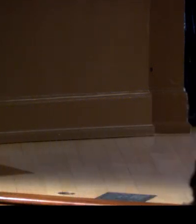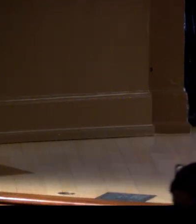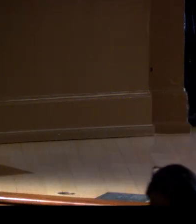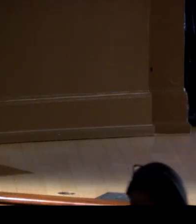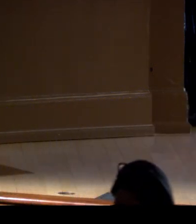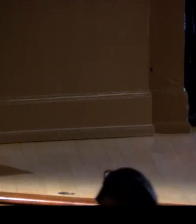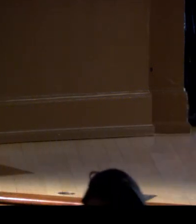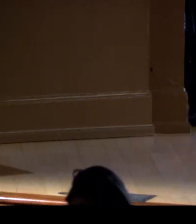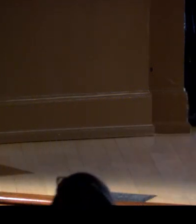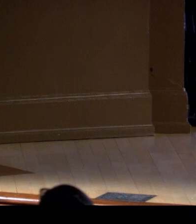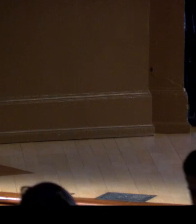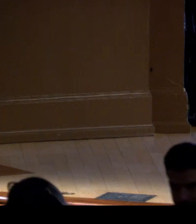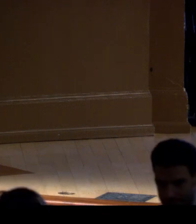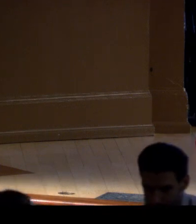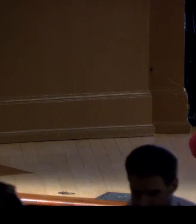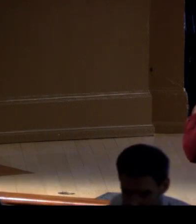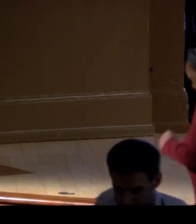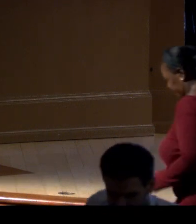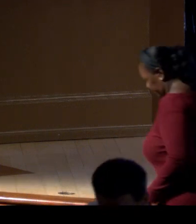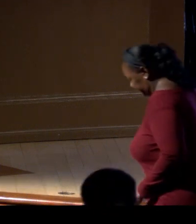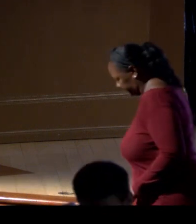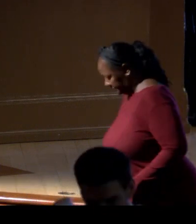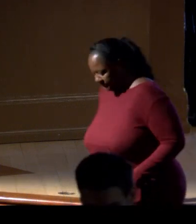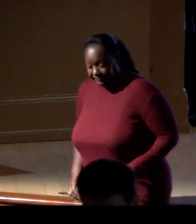Thanks, Anne, and now, we'll invite Ellen back up to the stage, yeah.